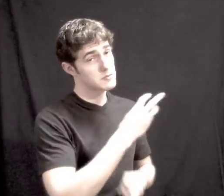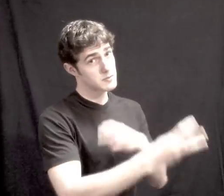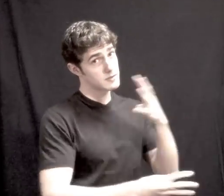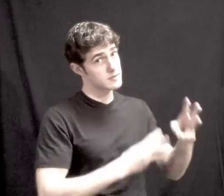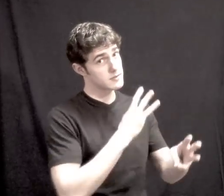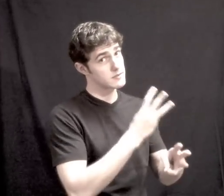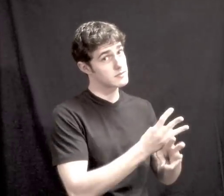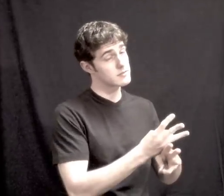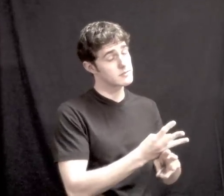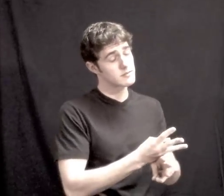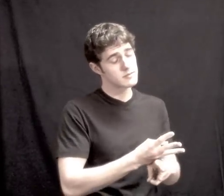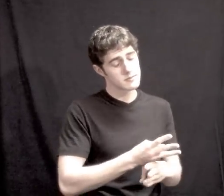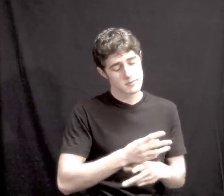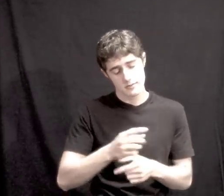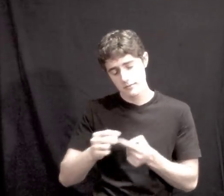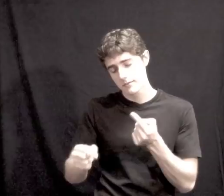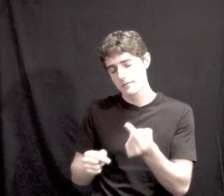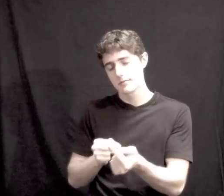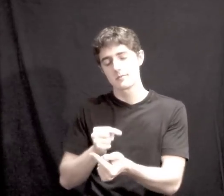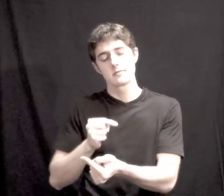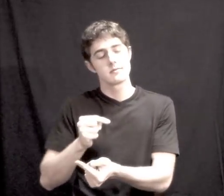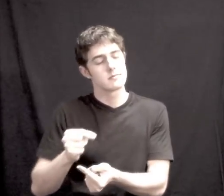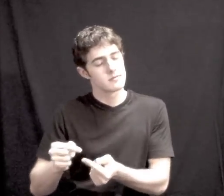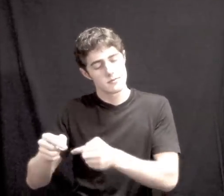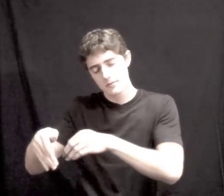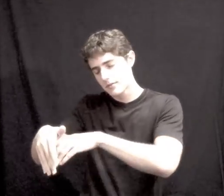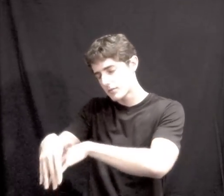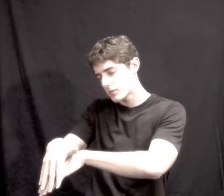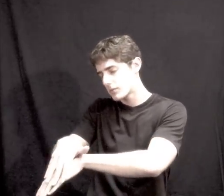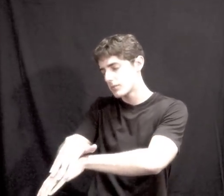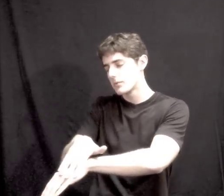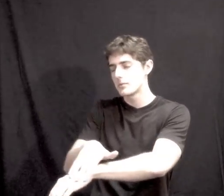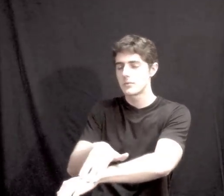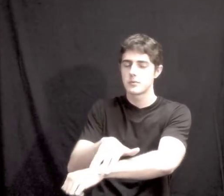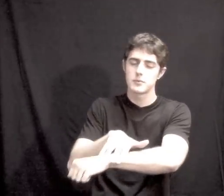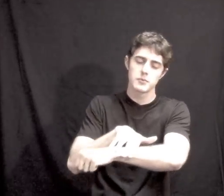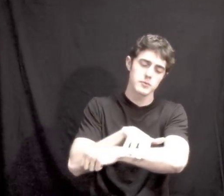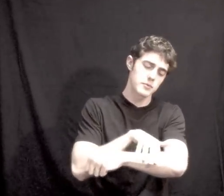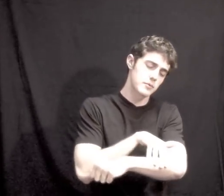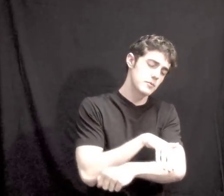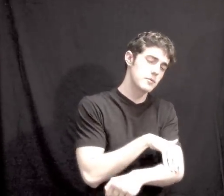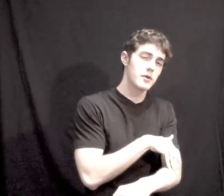That planet Earth turns slowly WORLD ROTATE SLOW